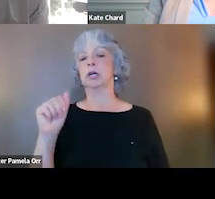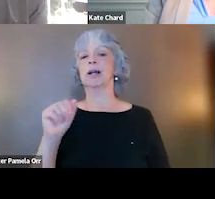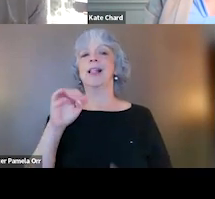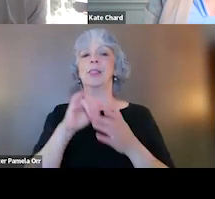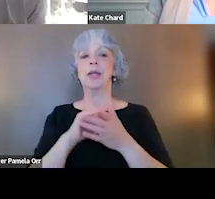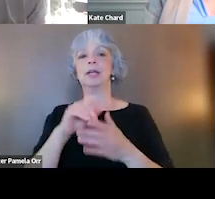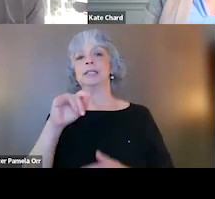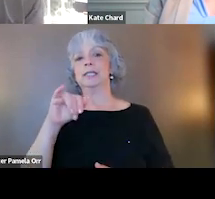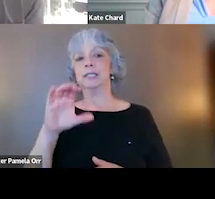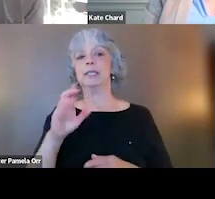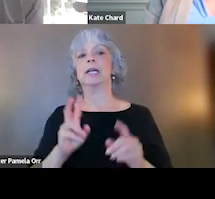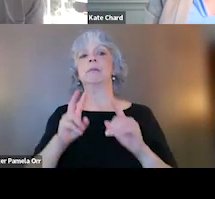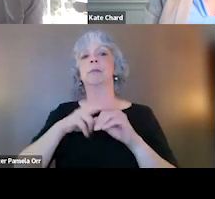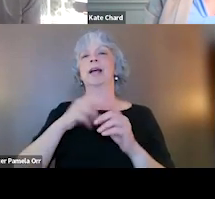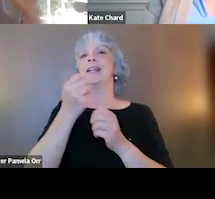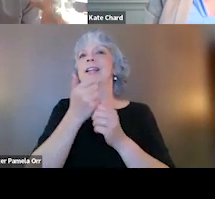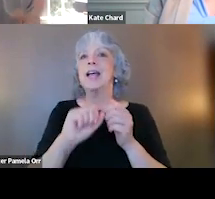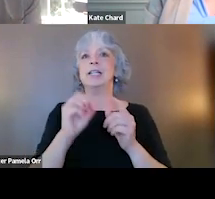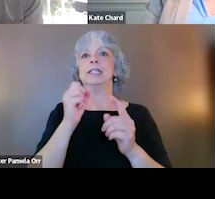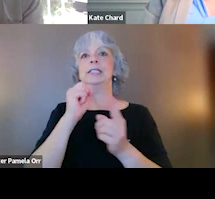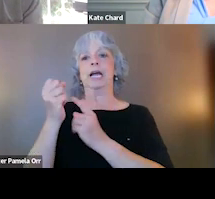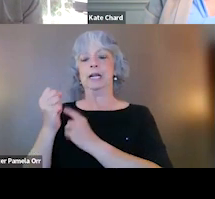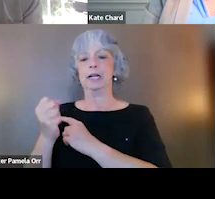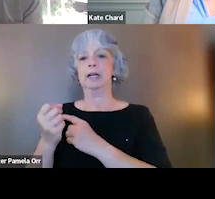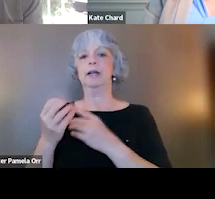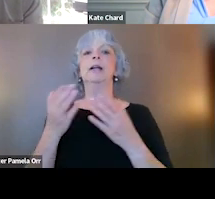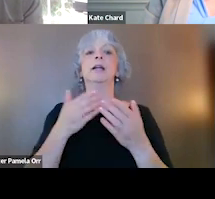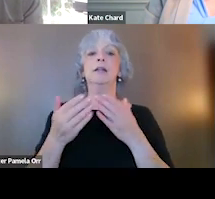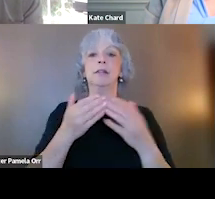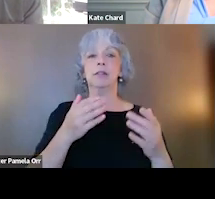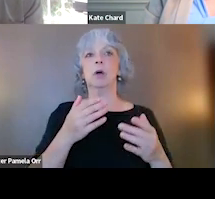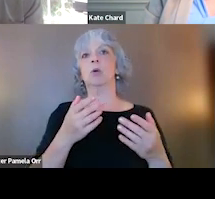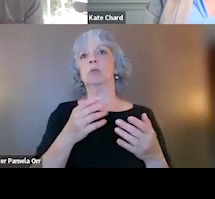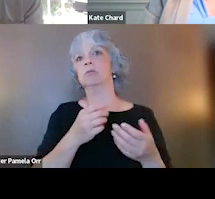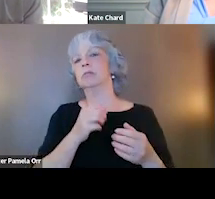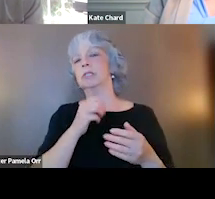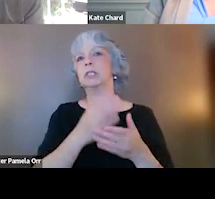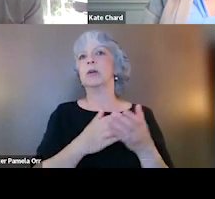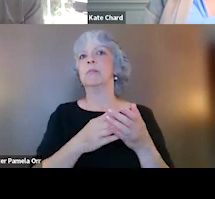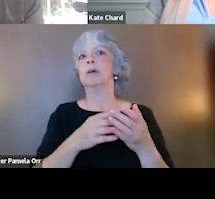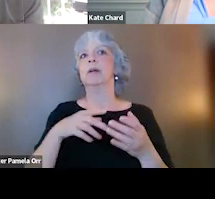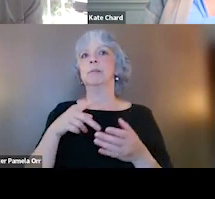and it can be applied in almost any settings. Even those that have historically been insensitive to the issues related to trauma and PTSD